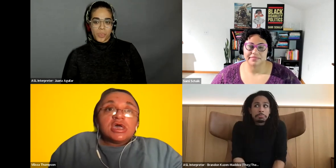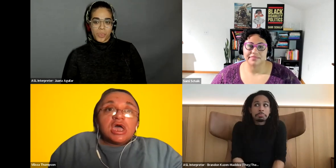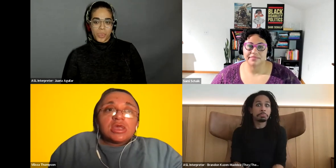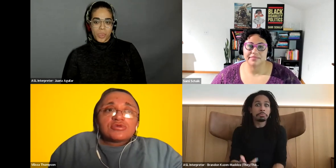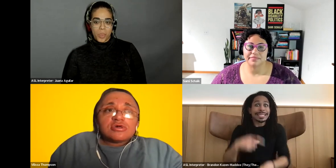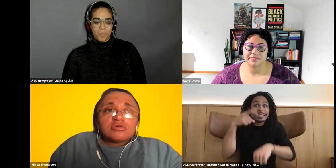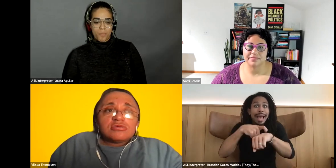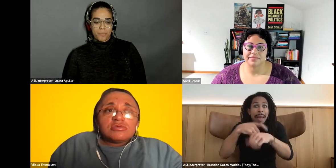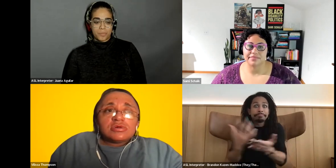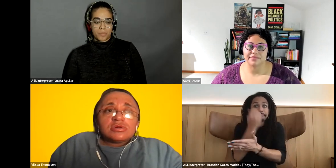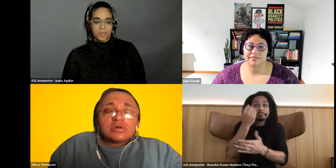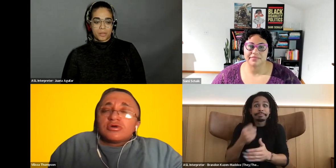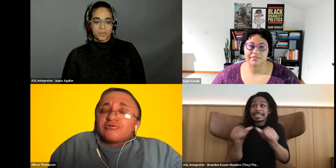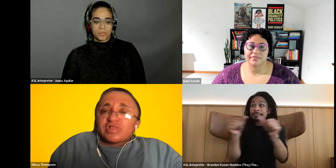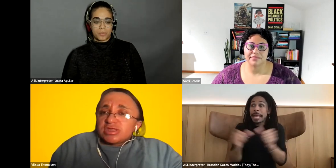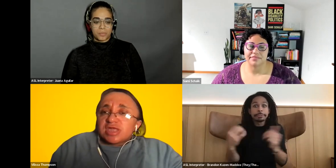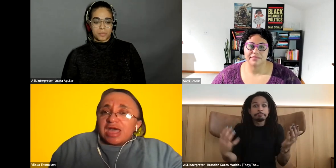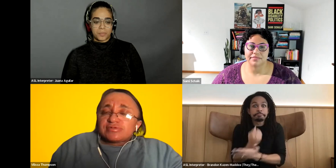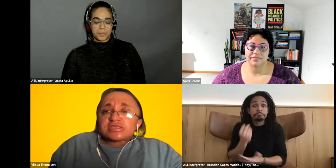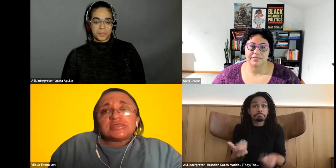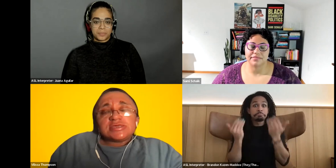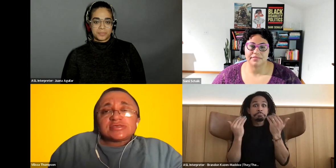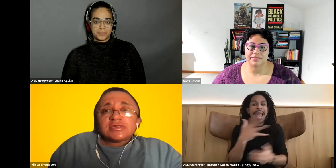Vilissa Thompson: and also fill in the gaps that's needed.